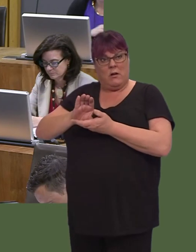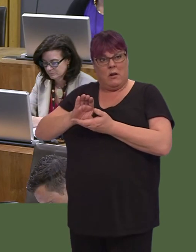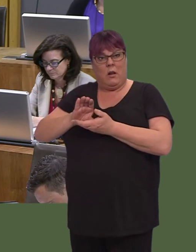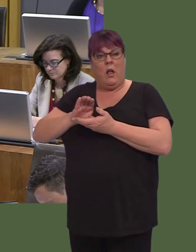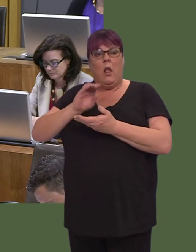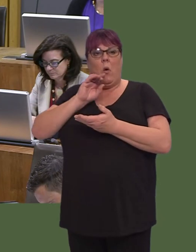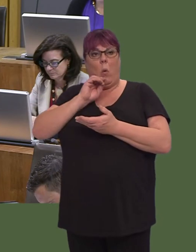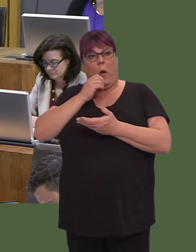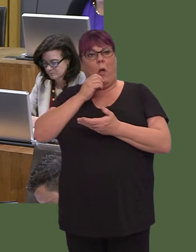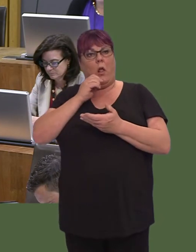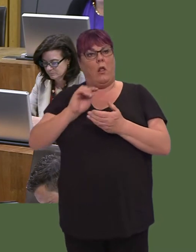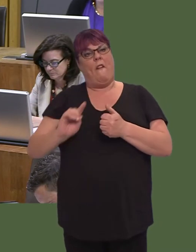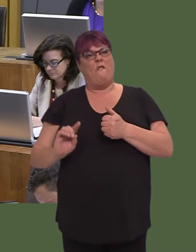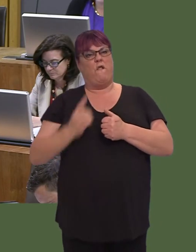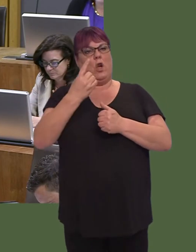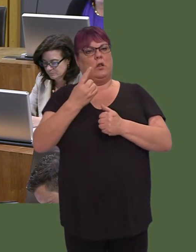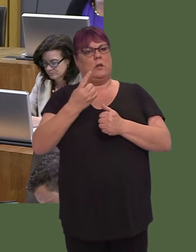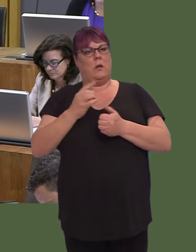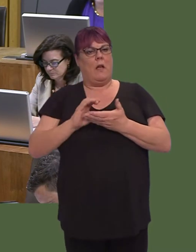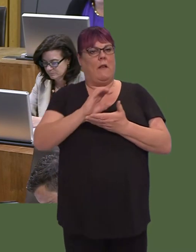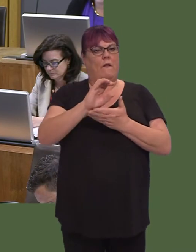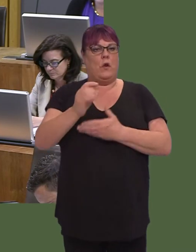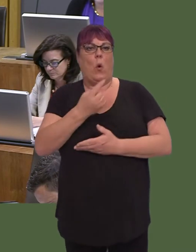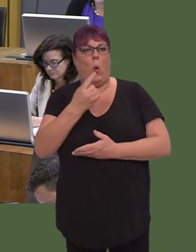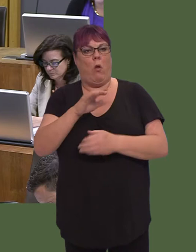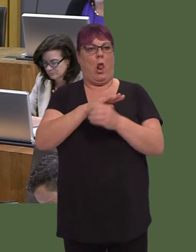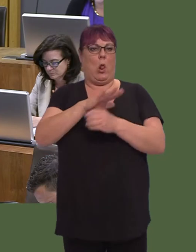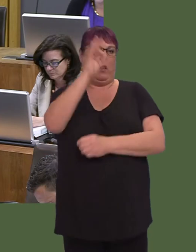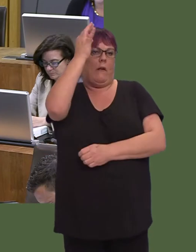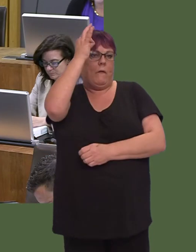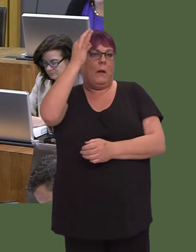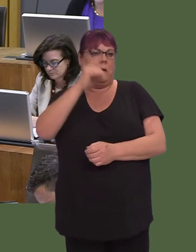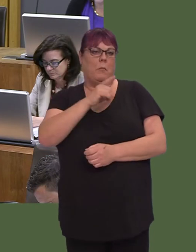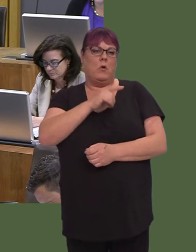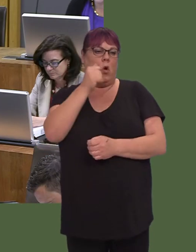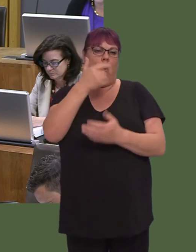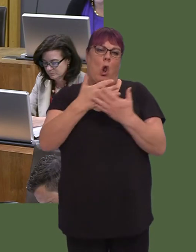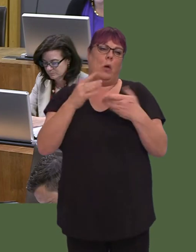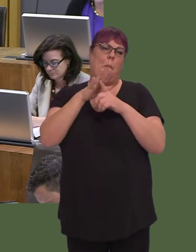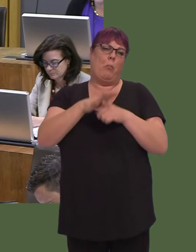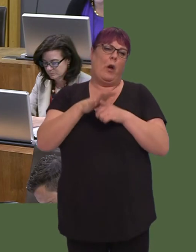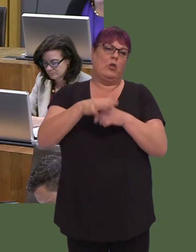local government will be first in the queue, given, of course, the pressures that we know will be placed on local government both this year and in the future.